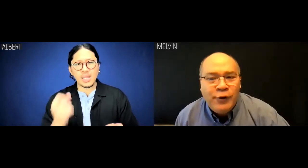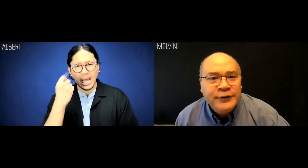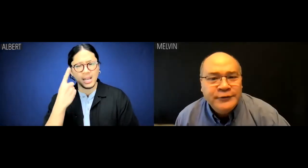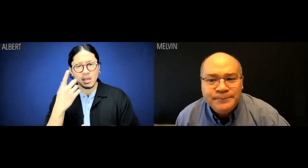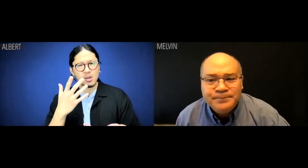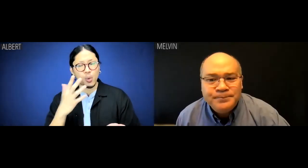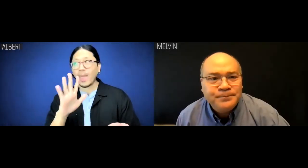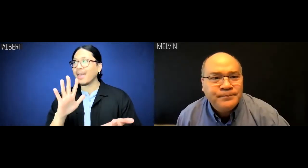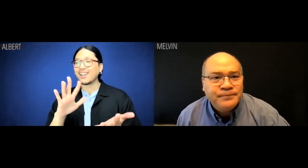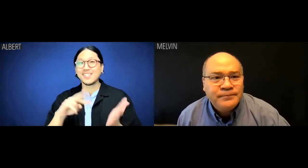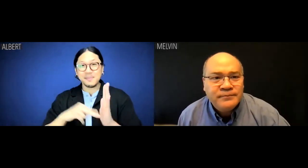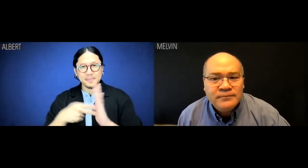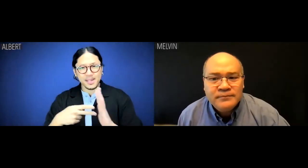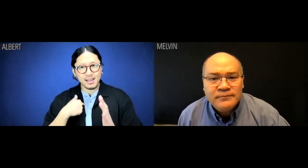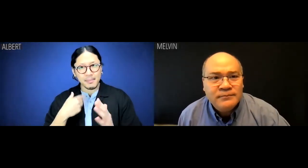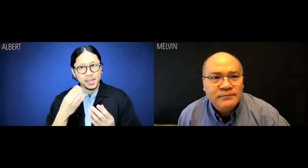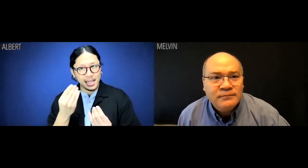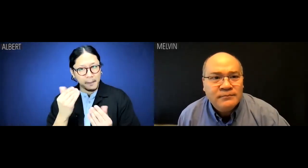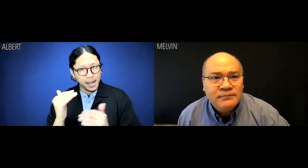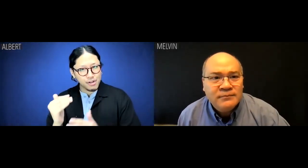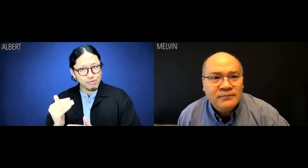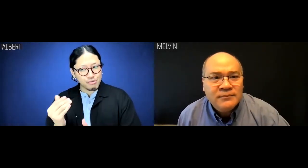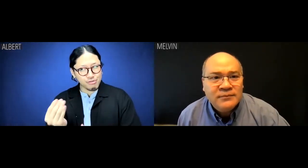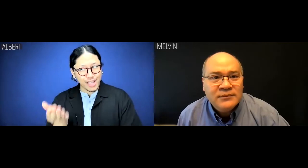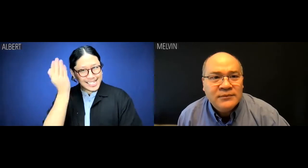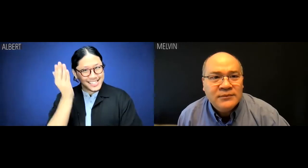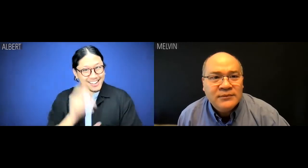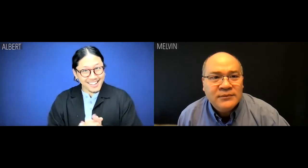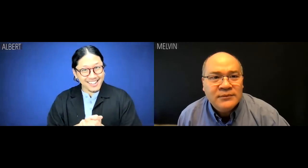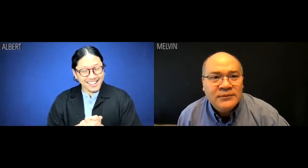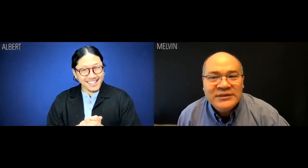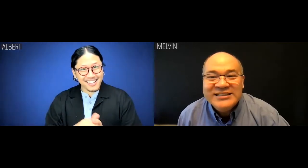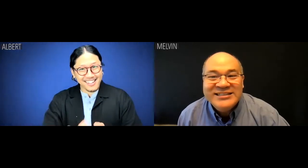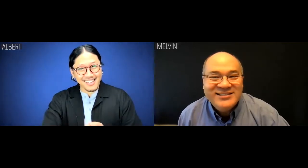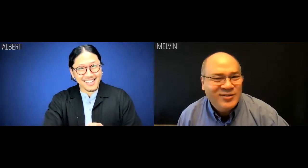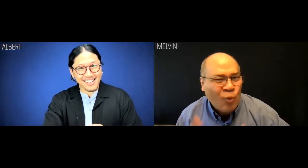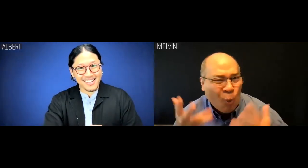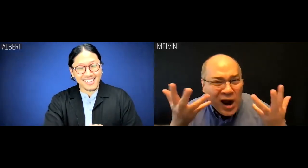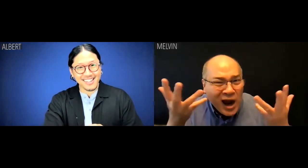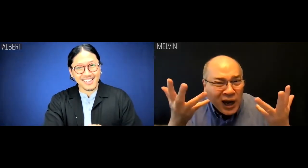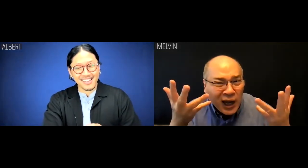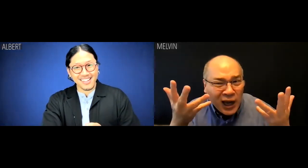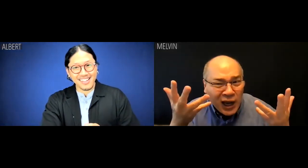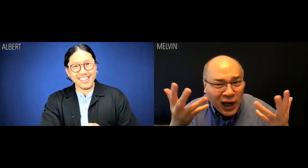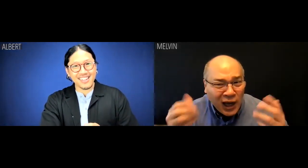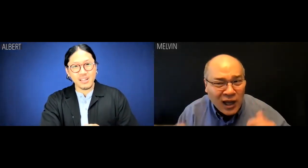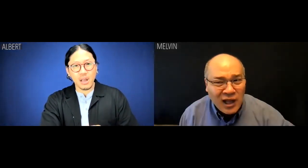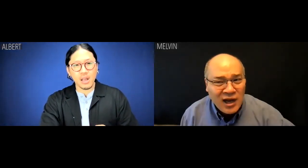Albert: Got it. So does this mean I'm getting a raise?! Melvin: What?